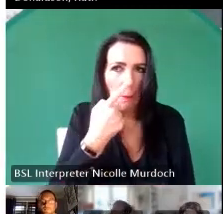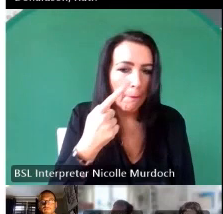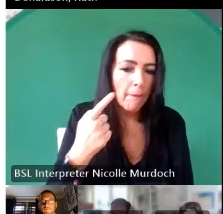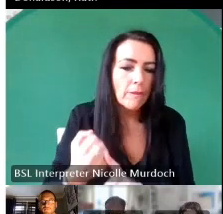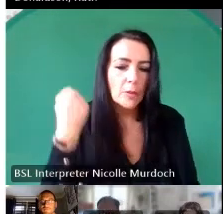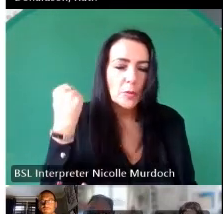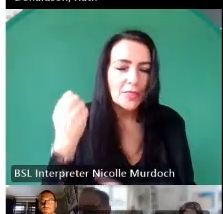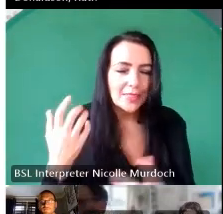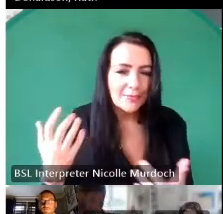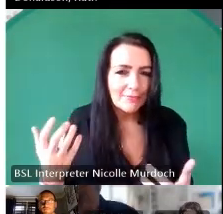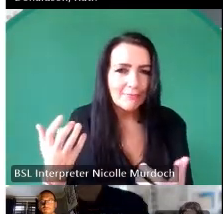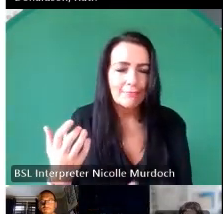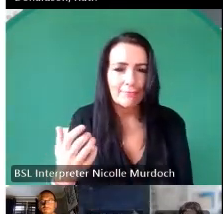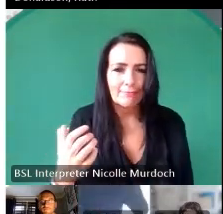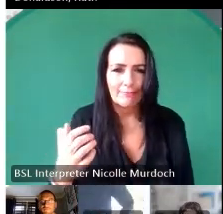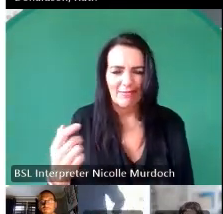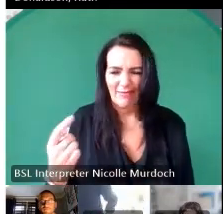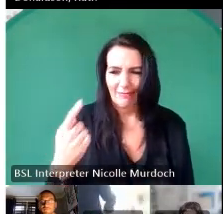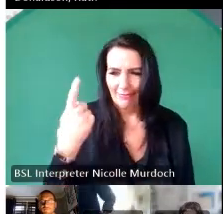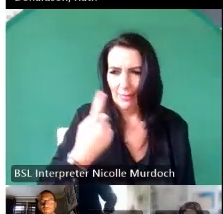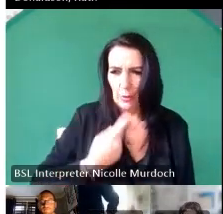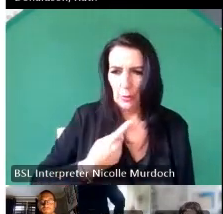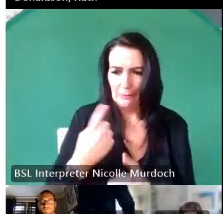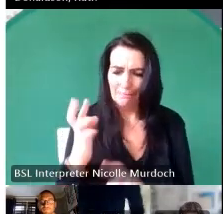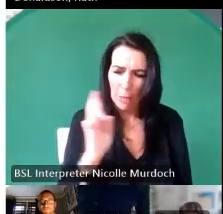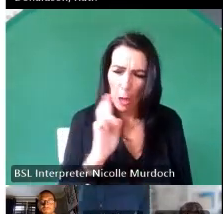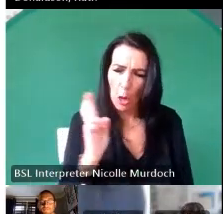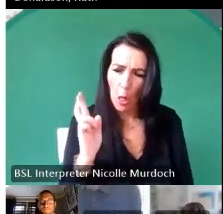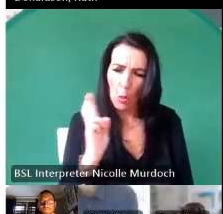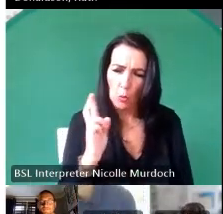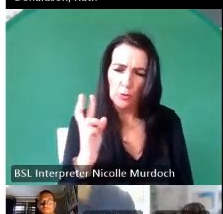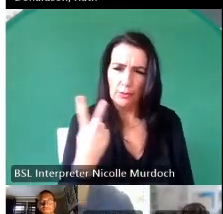was wondering what I was doing as well cuz I'd always been really close to my sister and although